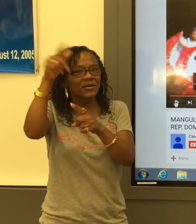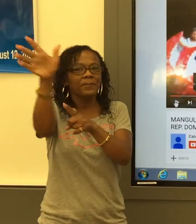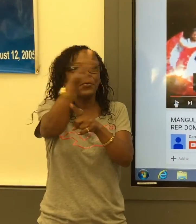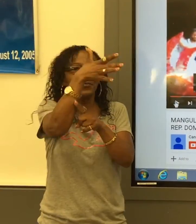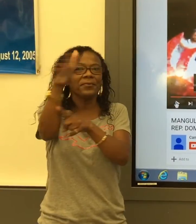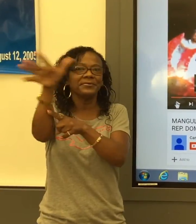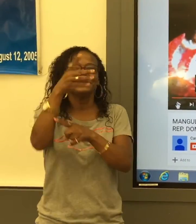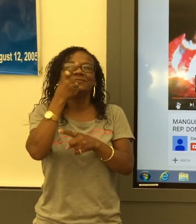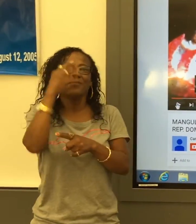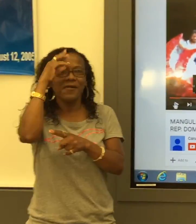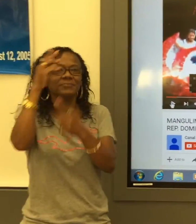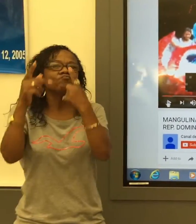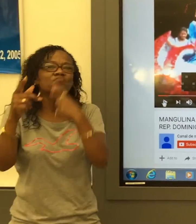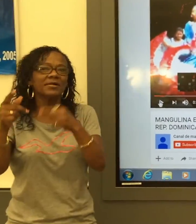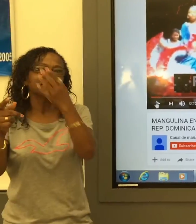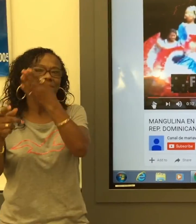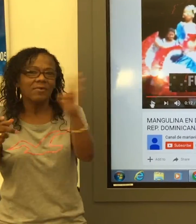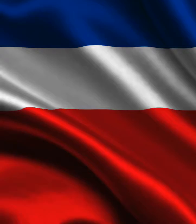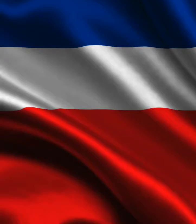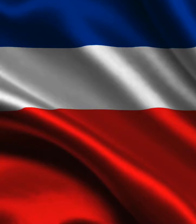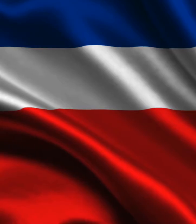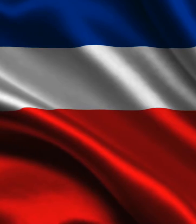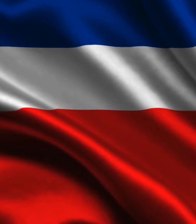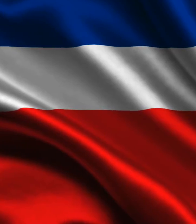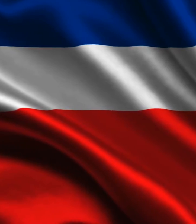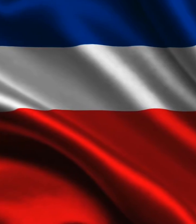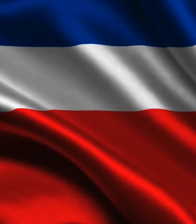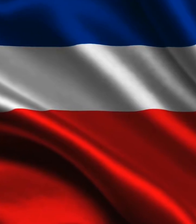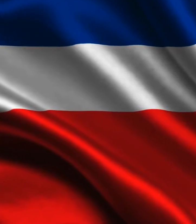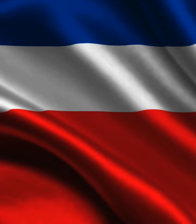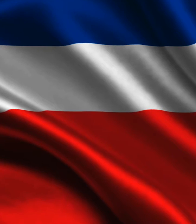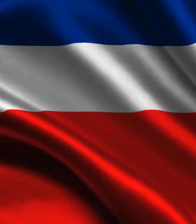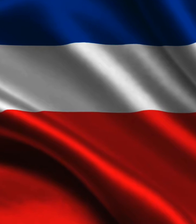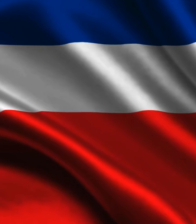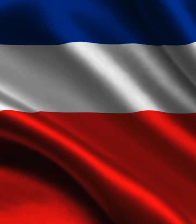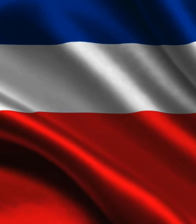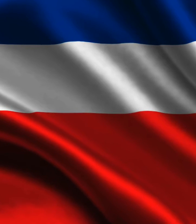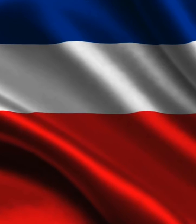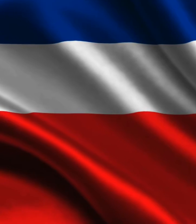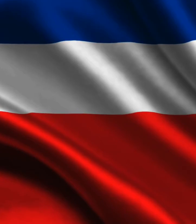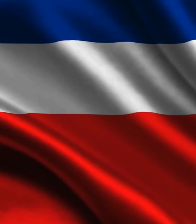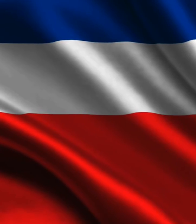What does Dominican Republic flag meaning of color? The color blue is for liberty, red for the blood of heroes, and white for salvation.